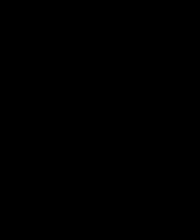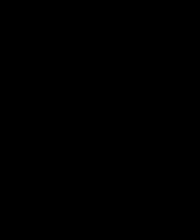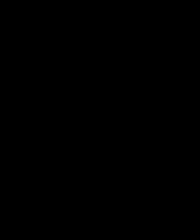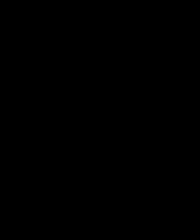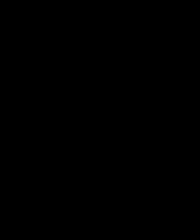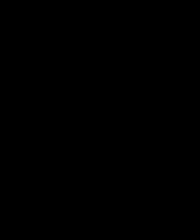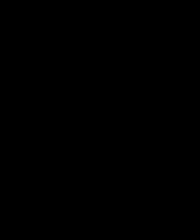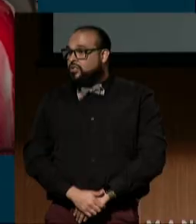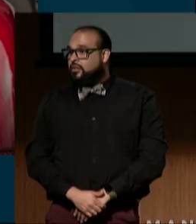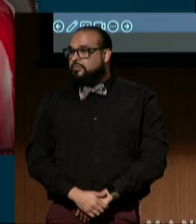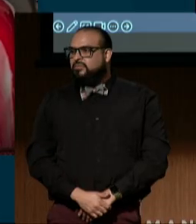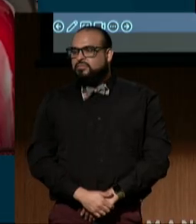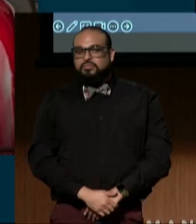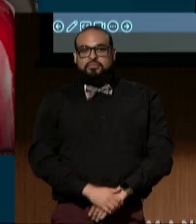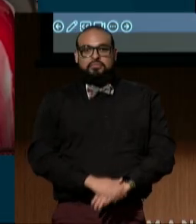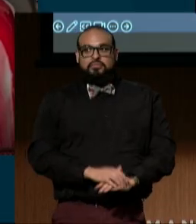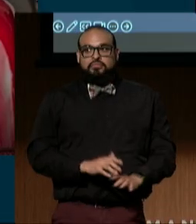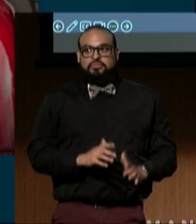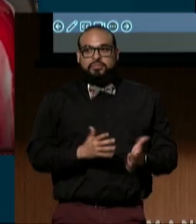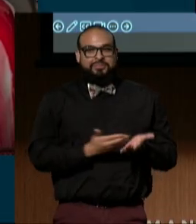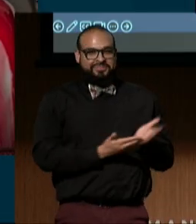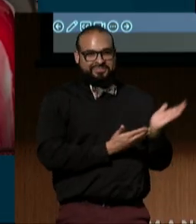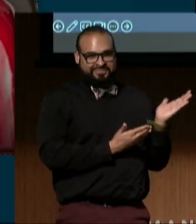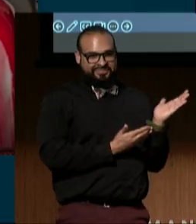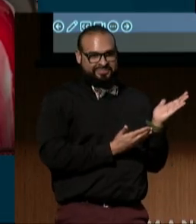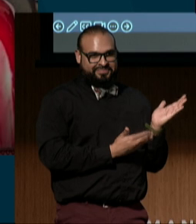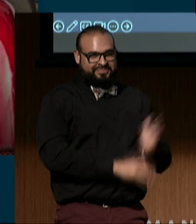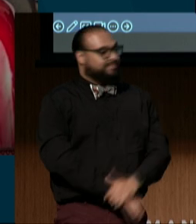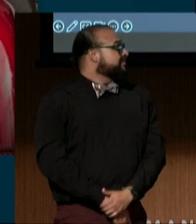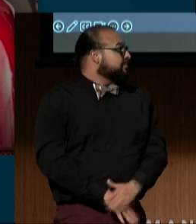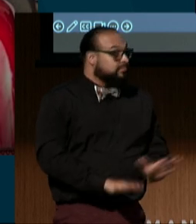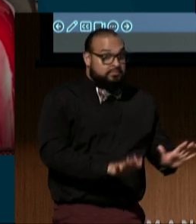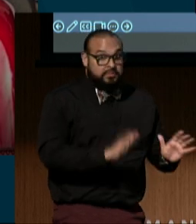Oh. There you go. Do we have captioning?